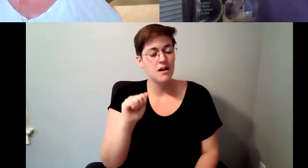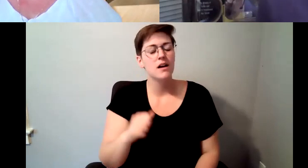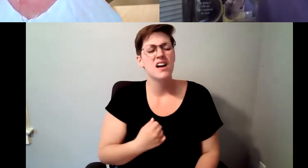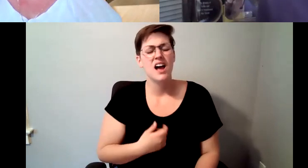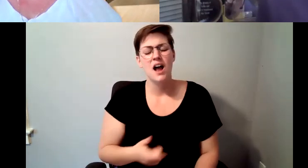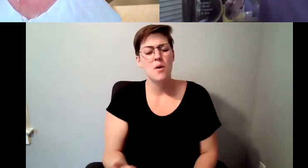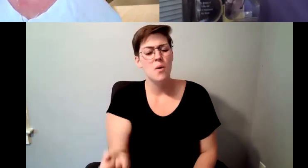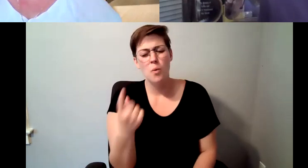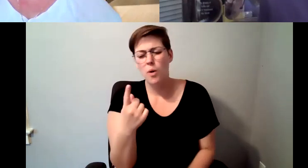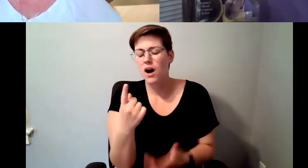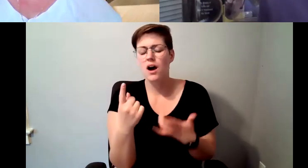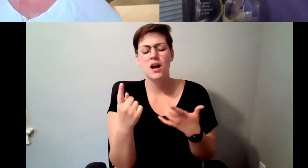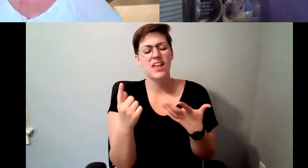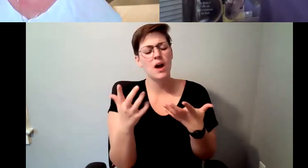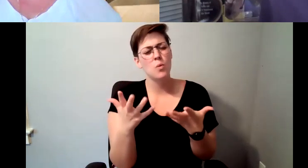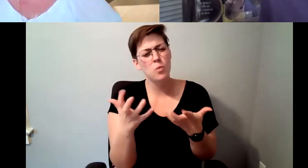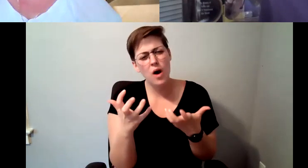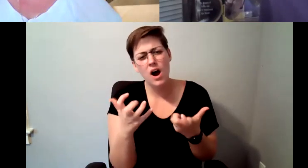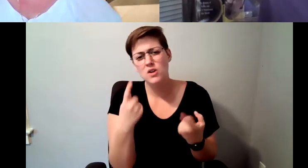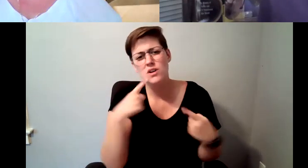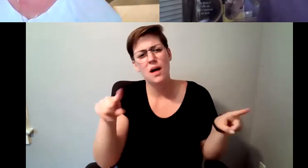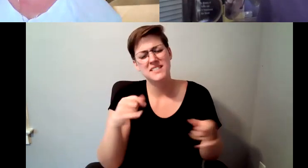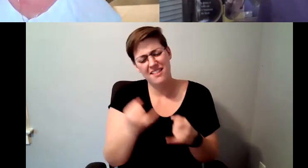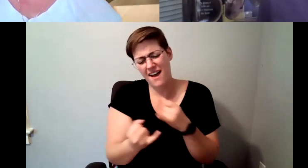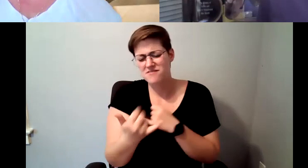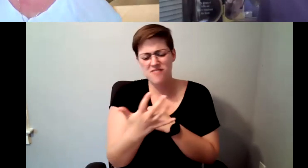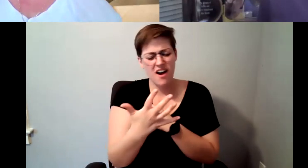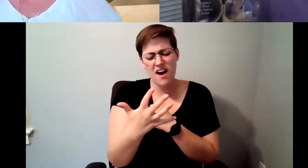five or so years when I was at Starbucks I felt as though.